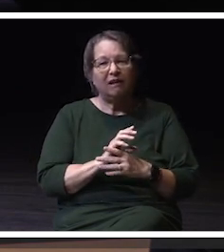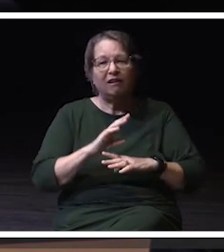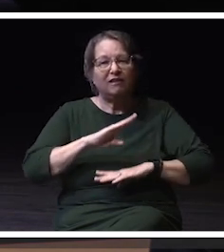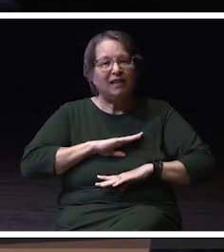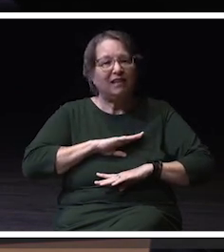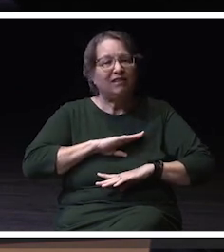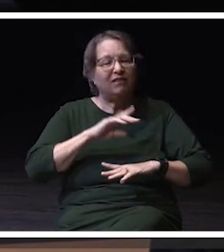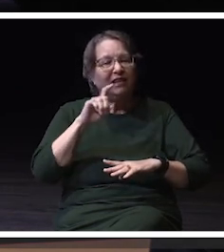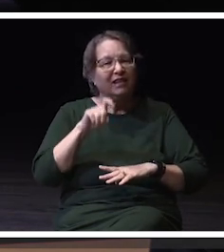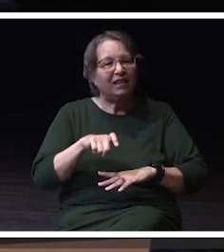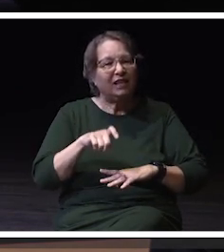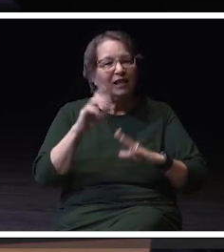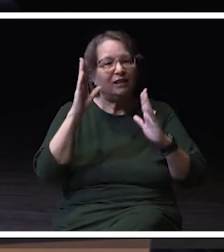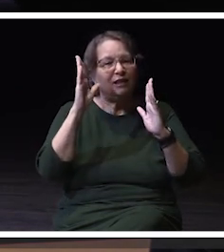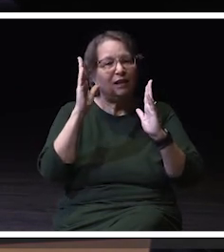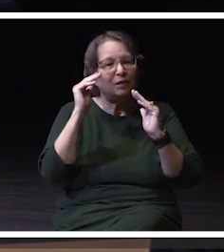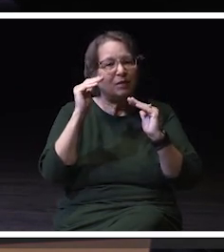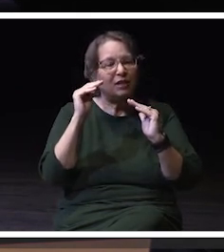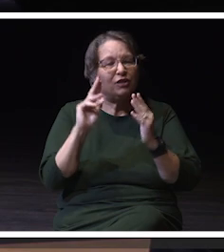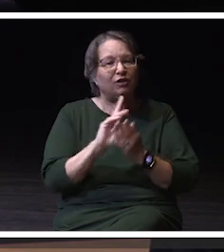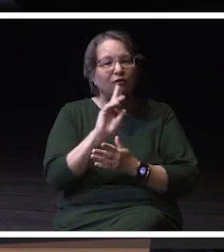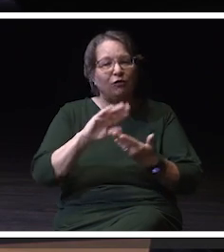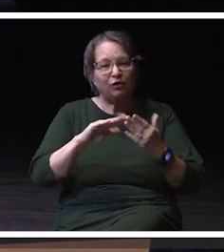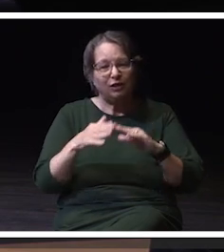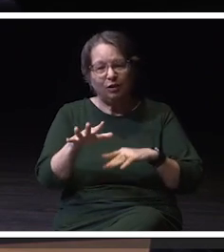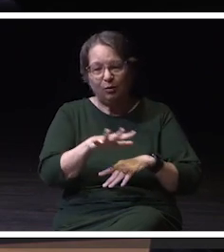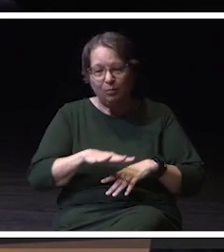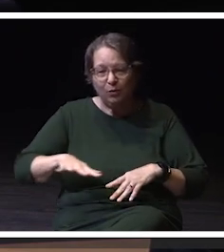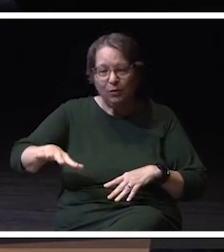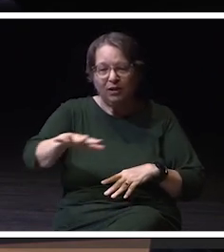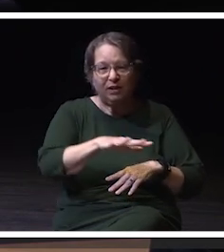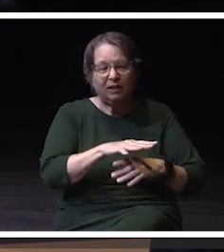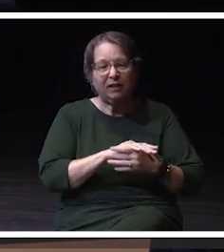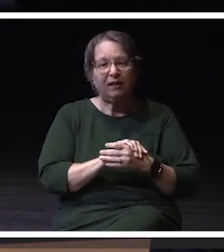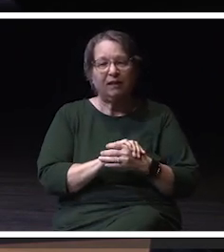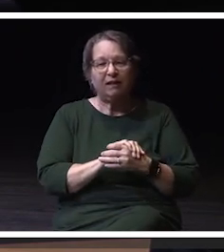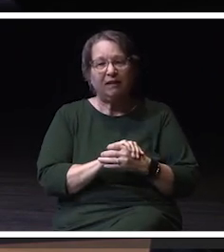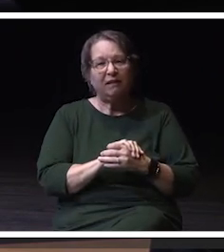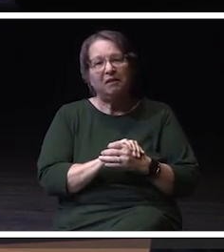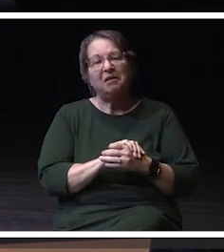of the university community. And those have changed over the years. And, we continue to